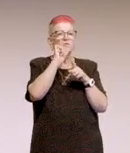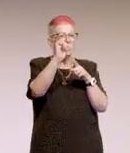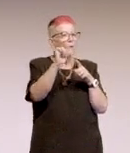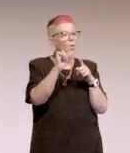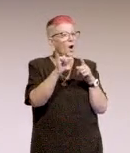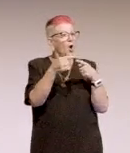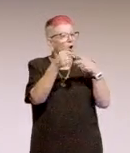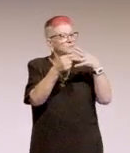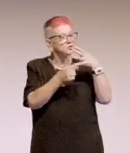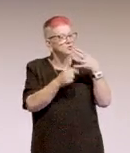to leave MLC.